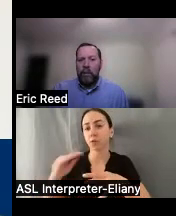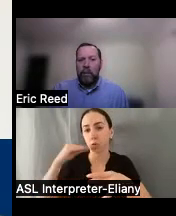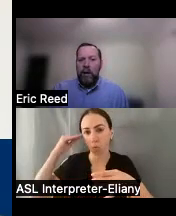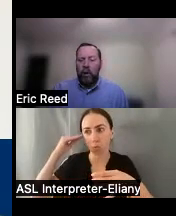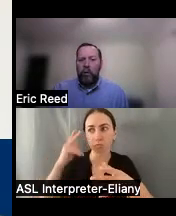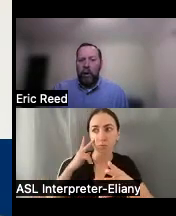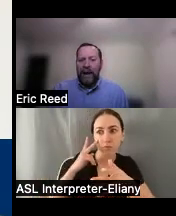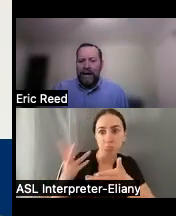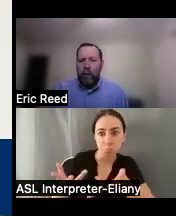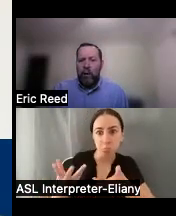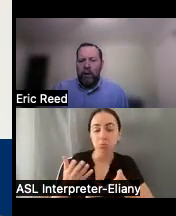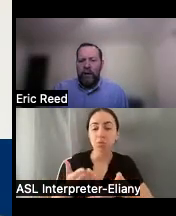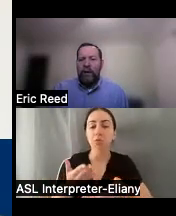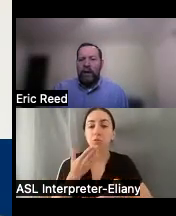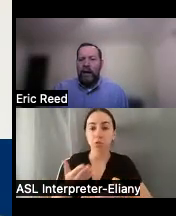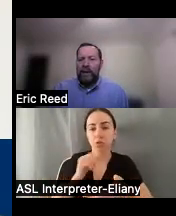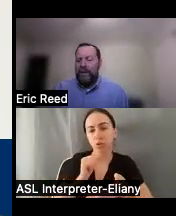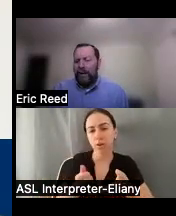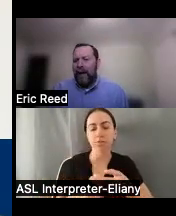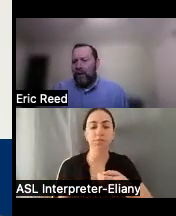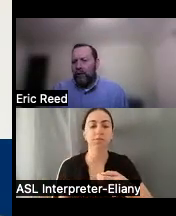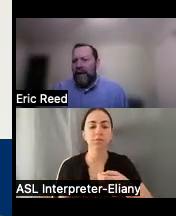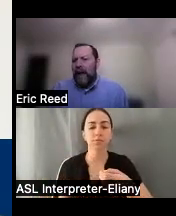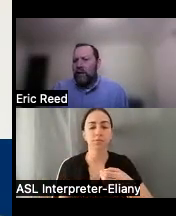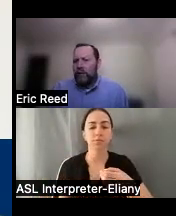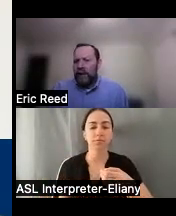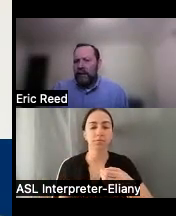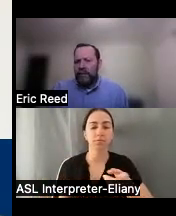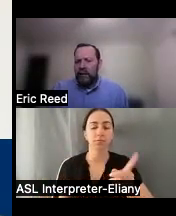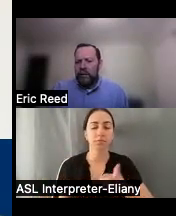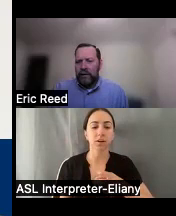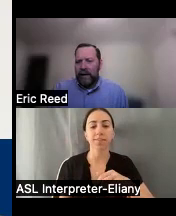what might work what might not work and then a lot of just aids for daily living you see like